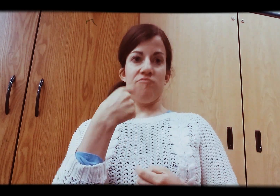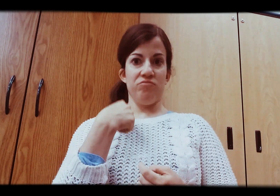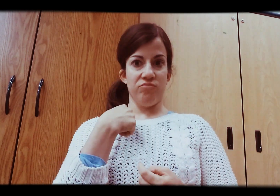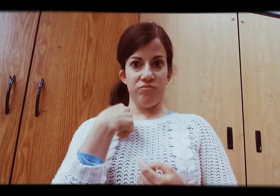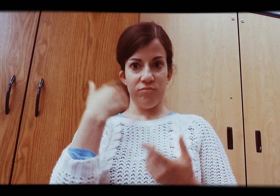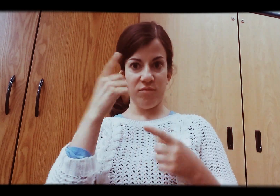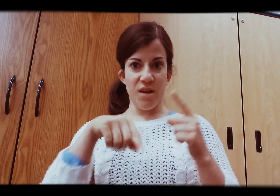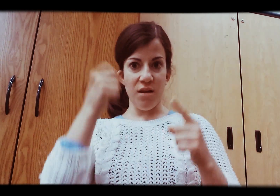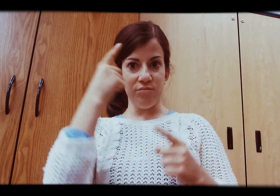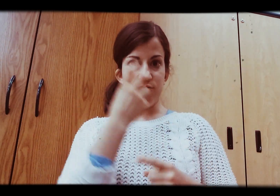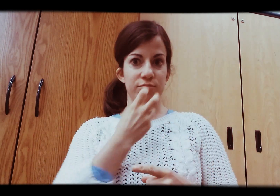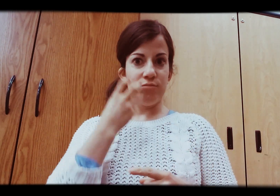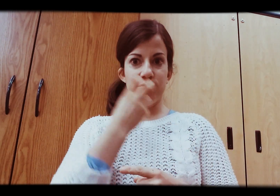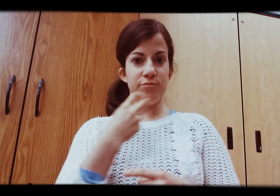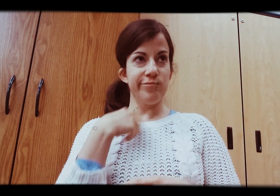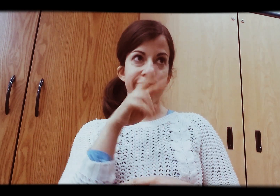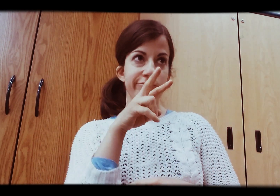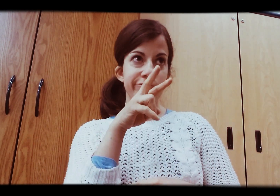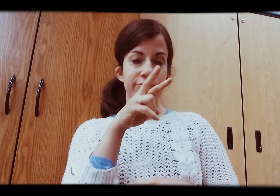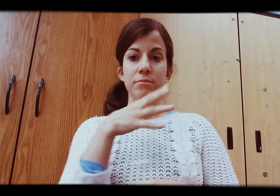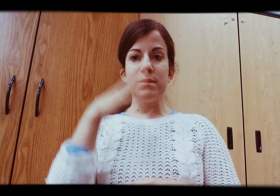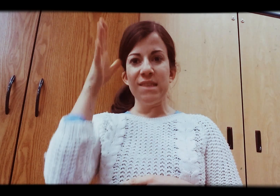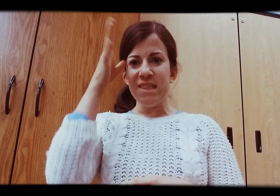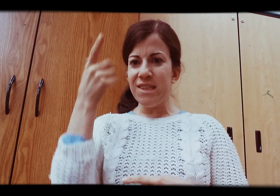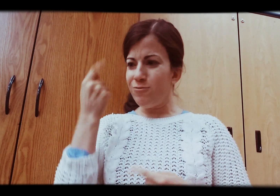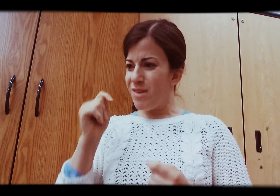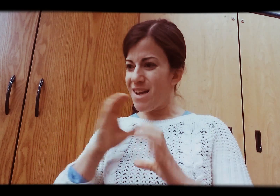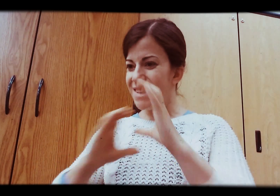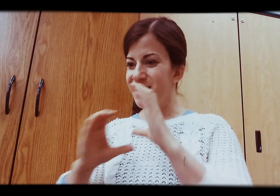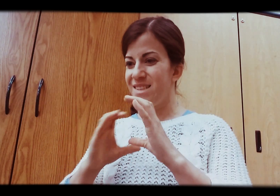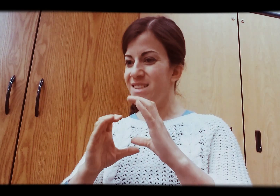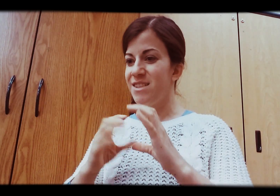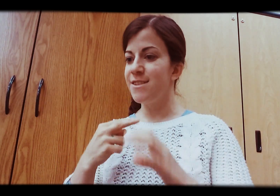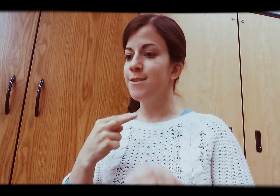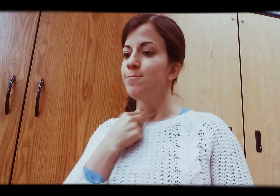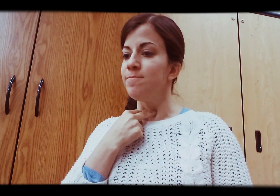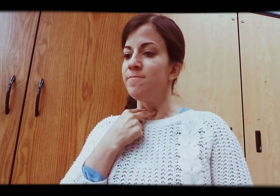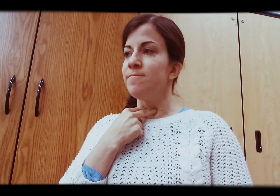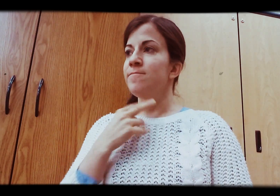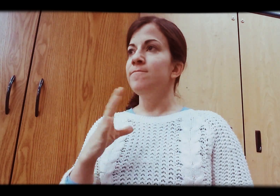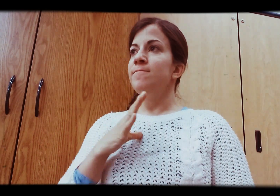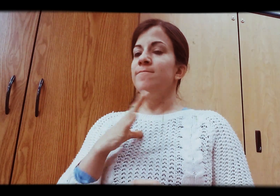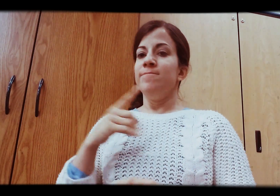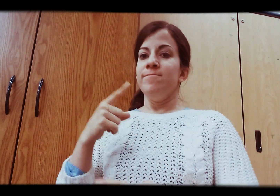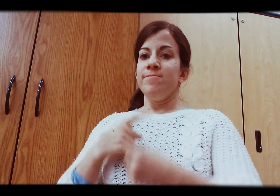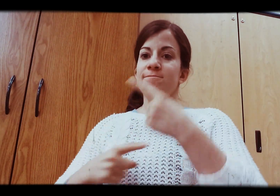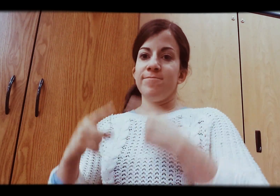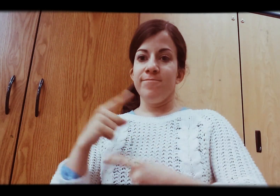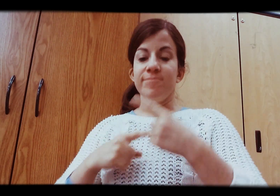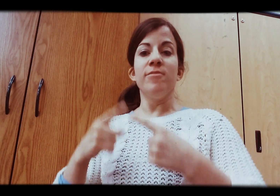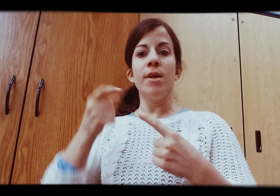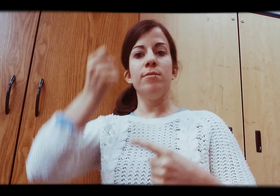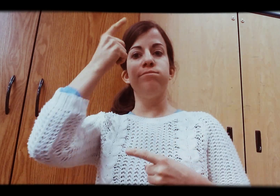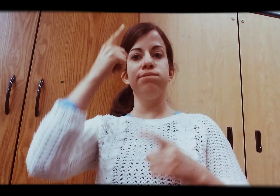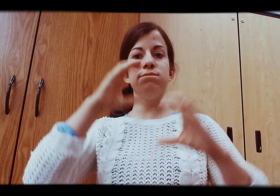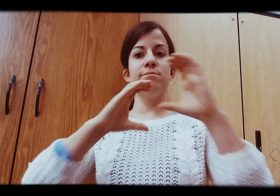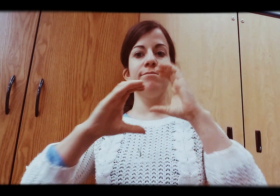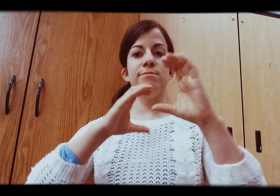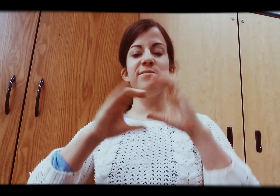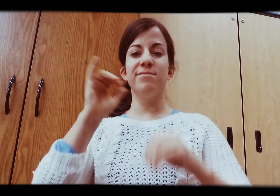I couldn't understand lipreading when my dad tried to communicate with me became stuck. He caved in and signed with me. Finally we understood each other!